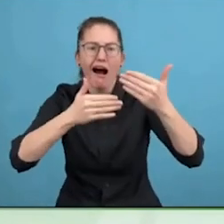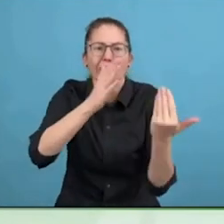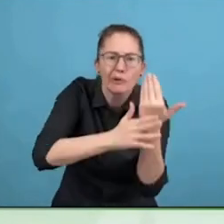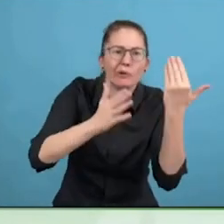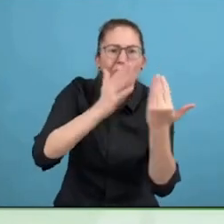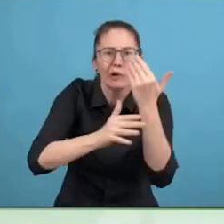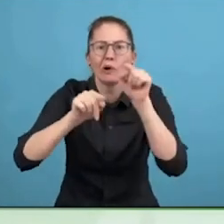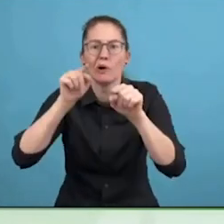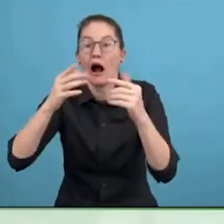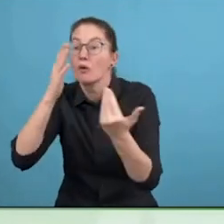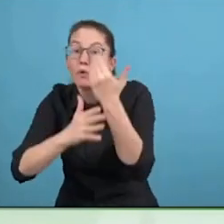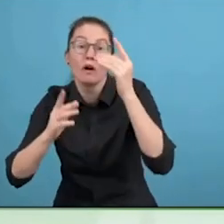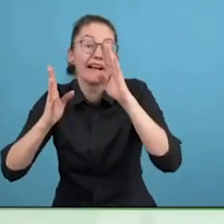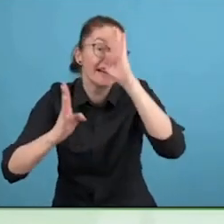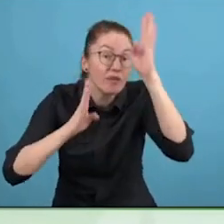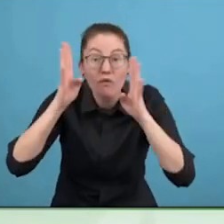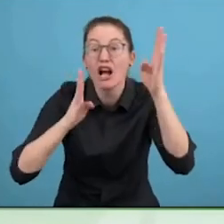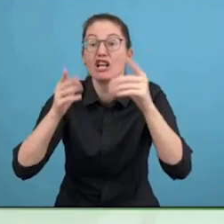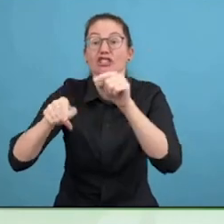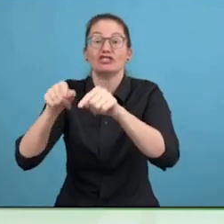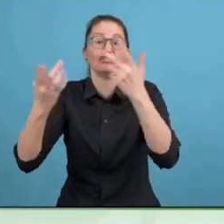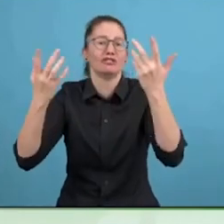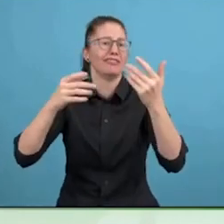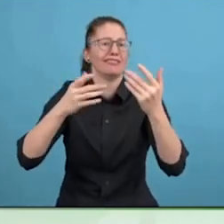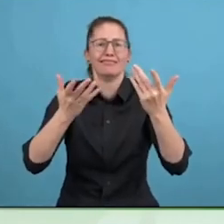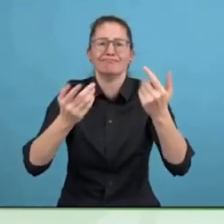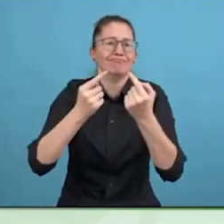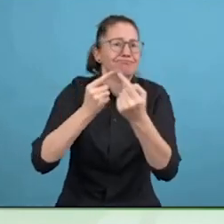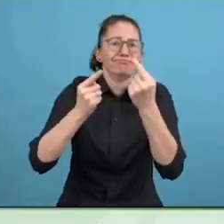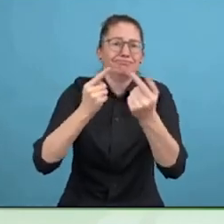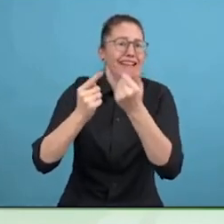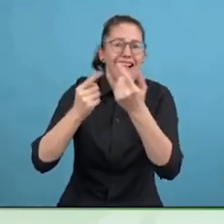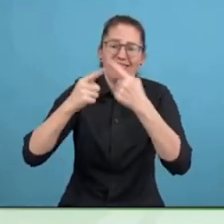By creating innovations in creating platforms like this, what